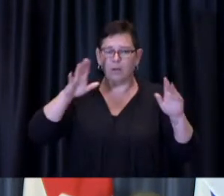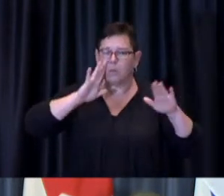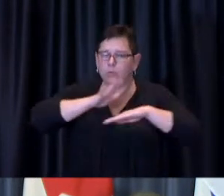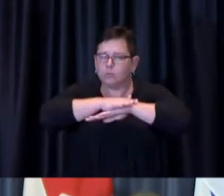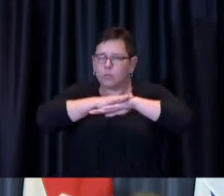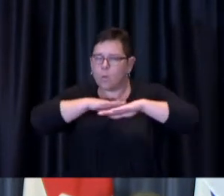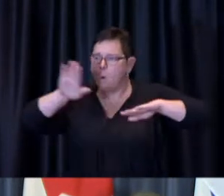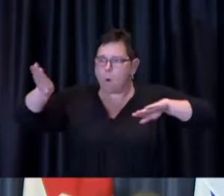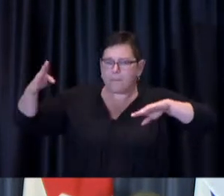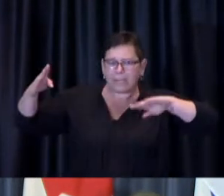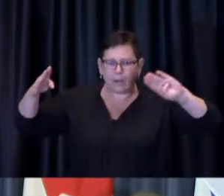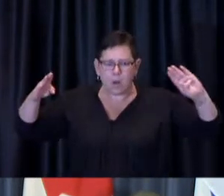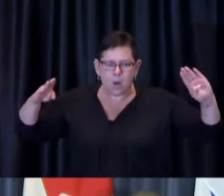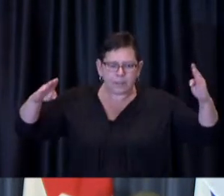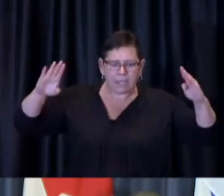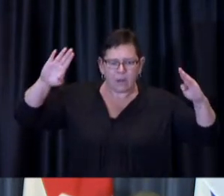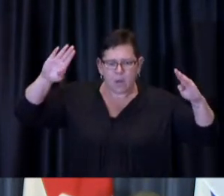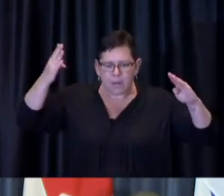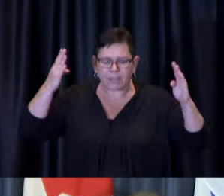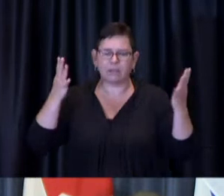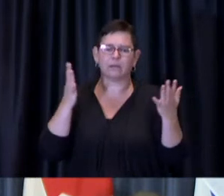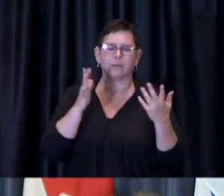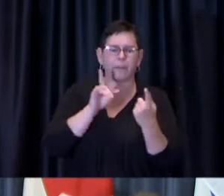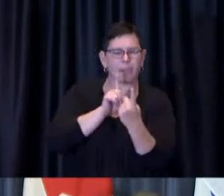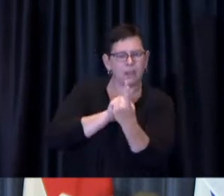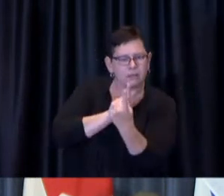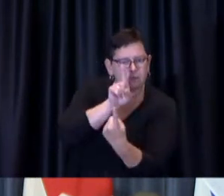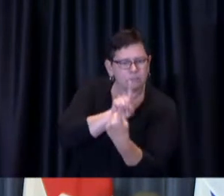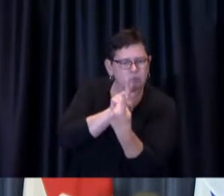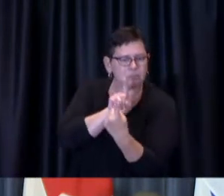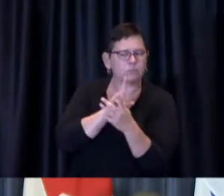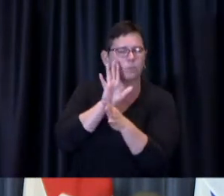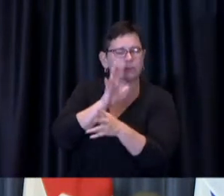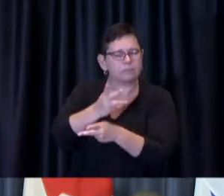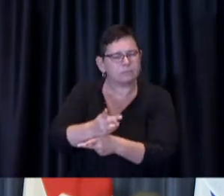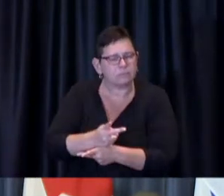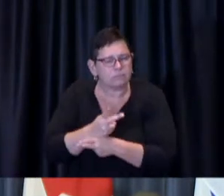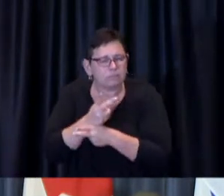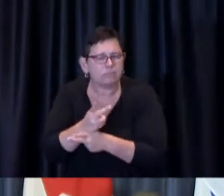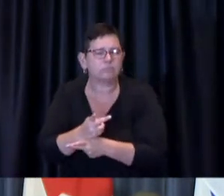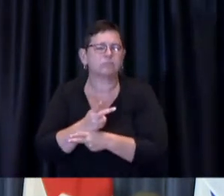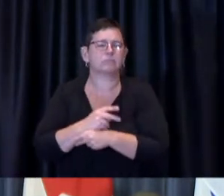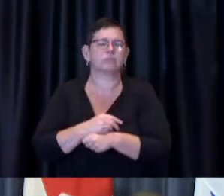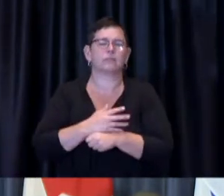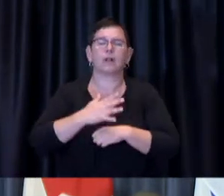in-person counter services such as construction permits and tree permit applications these